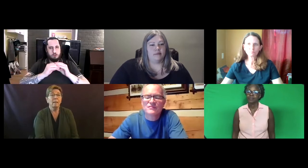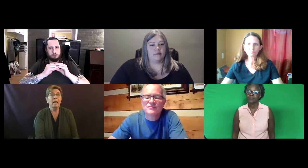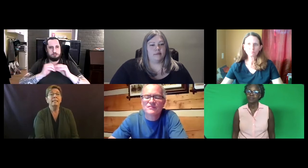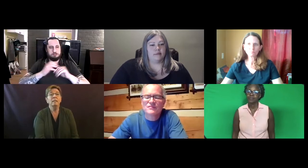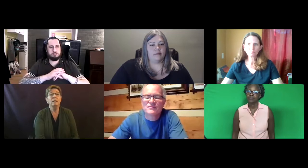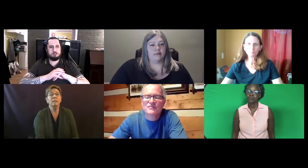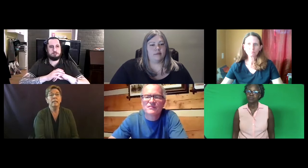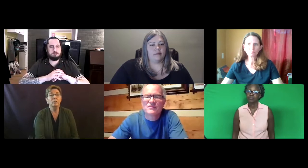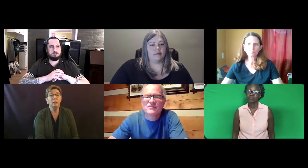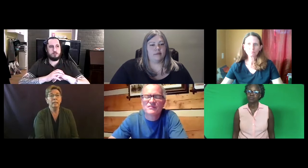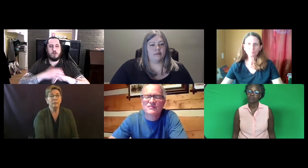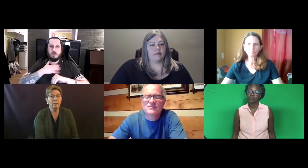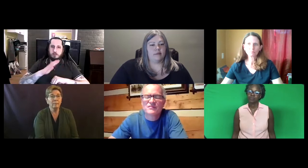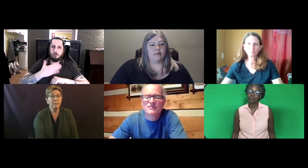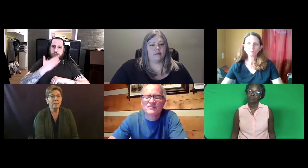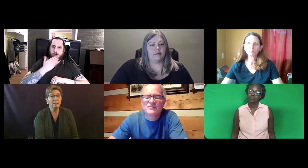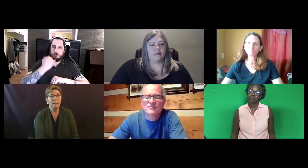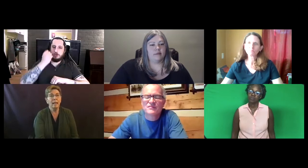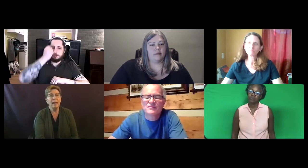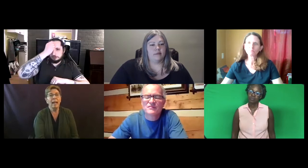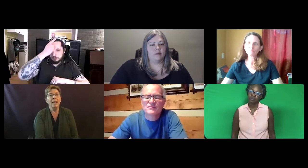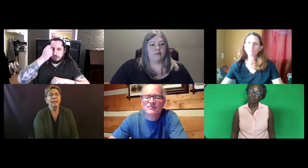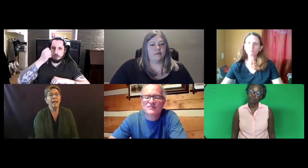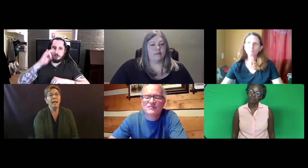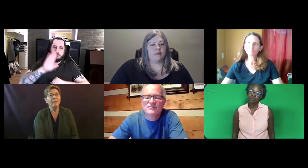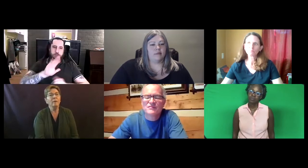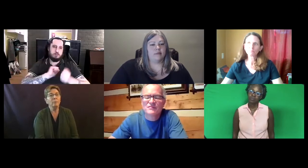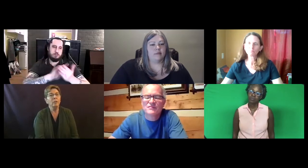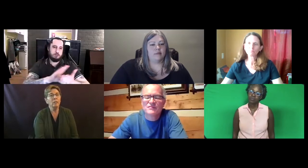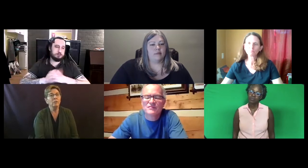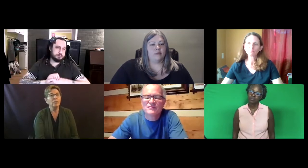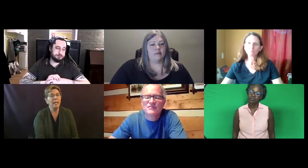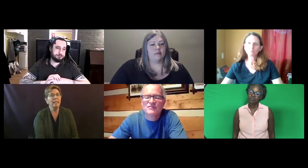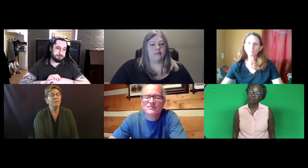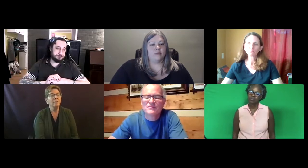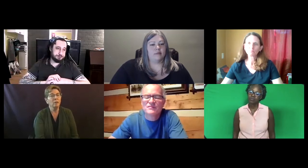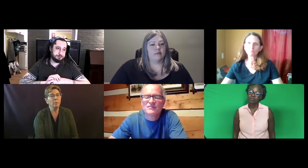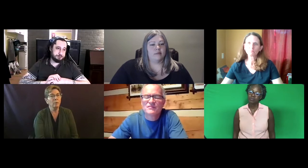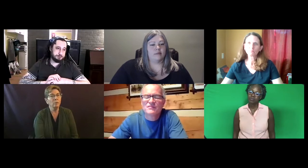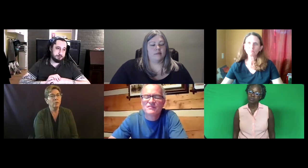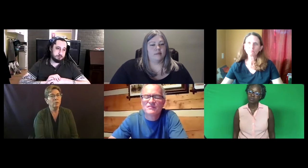I did take a look at their documents. And I have a pretty good understanding of their approach.